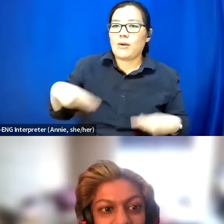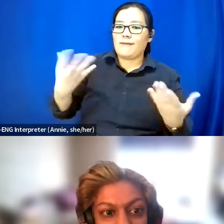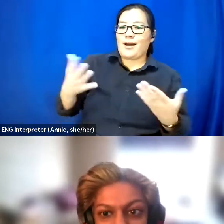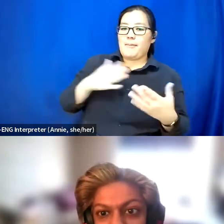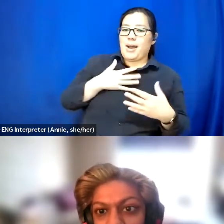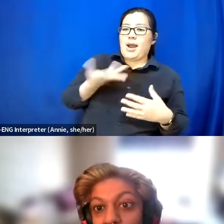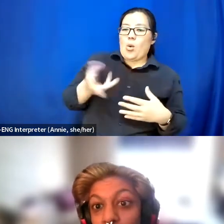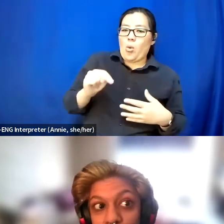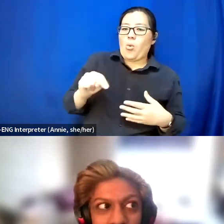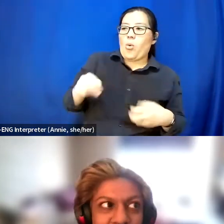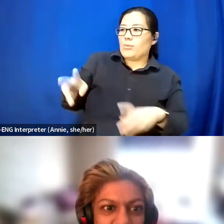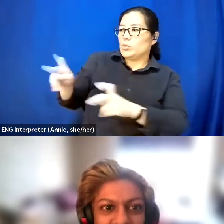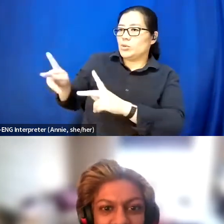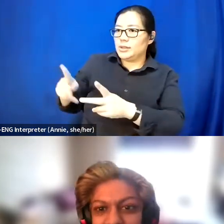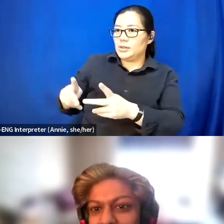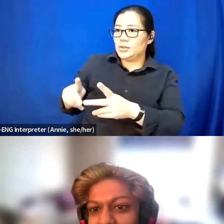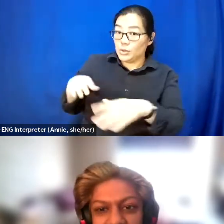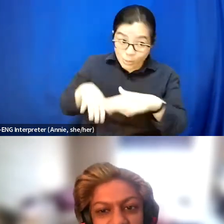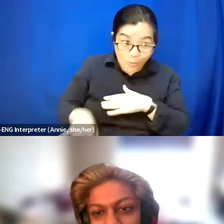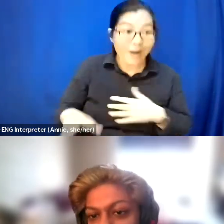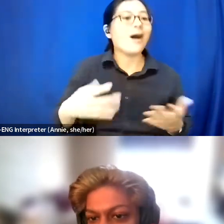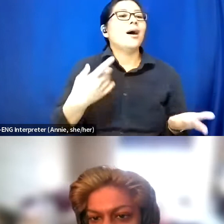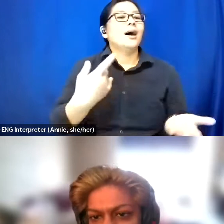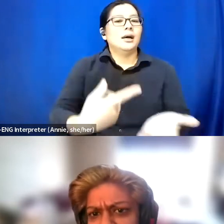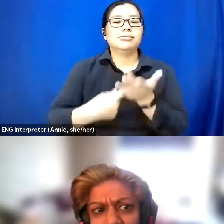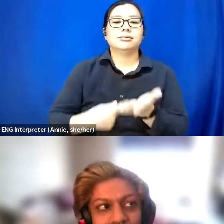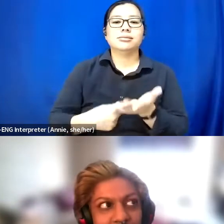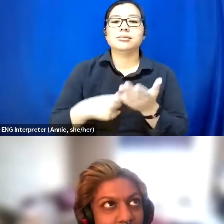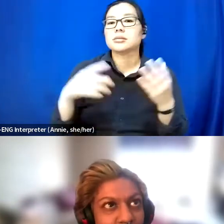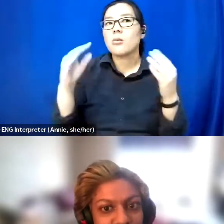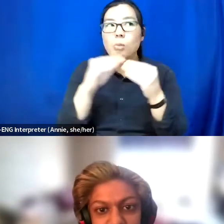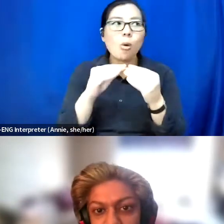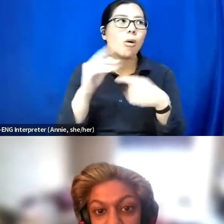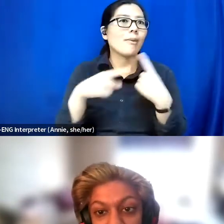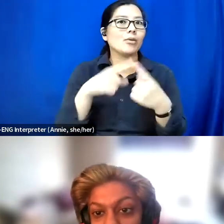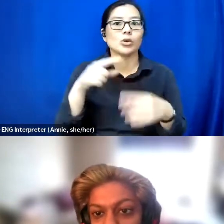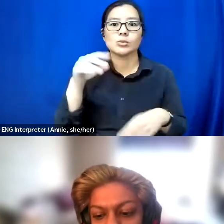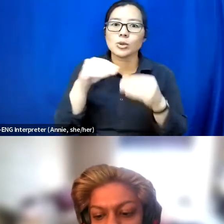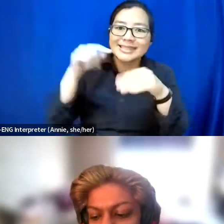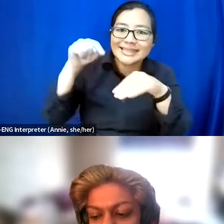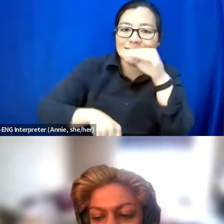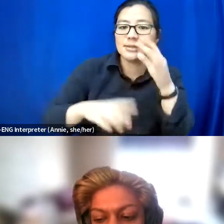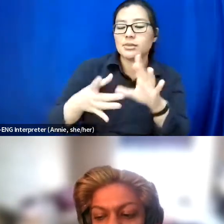about those more deeper connection like talking about my relationship